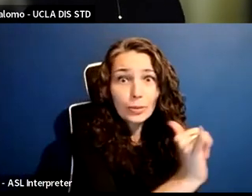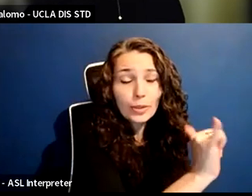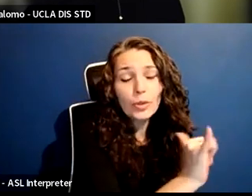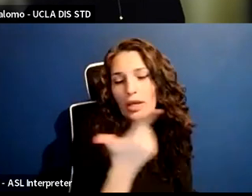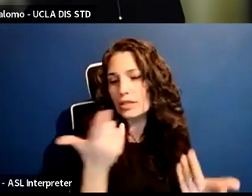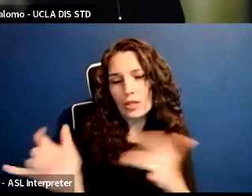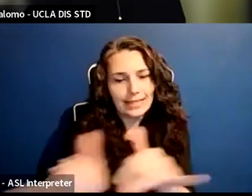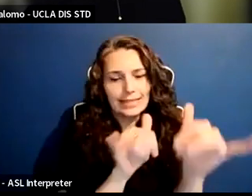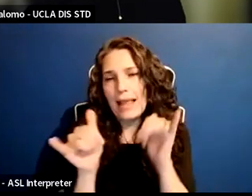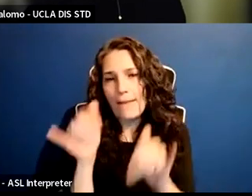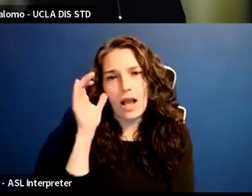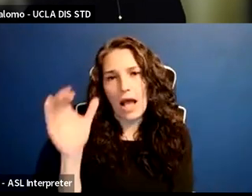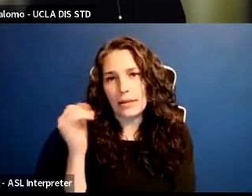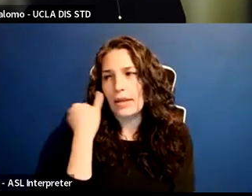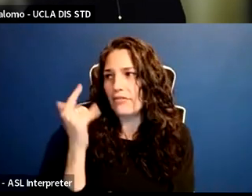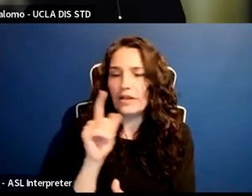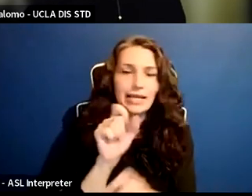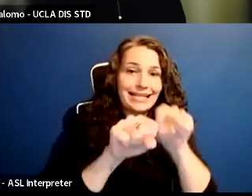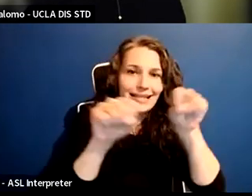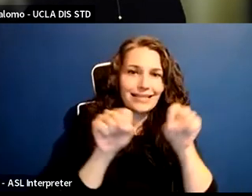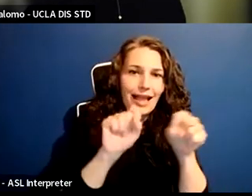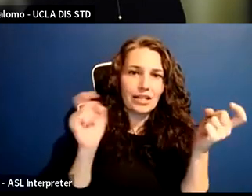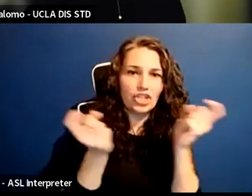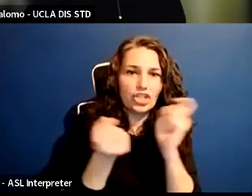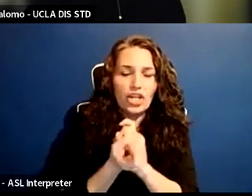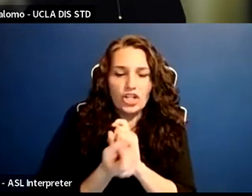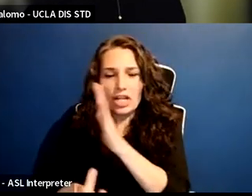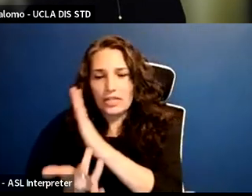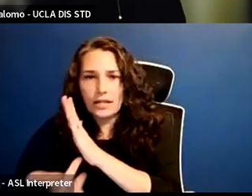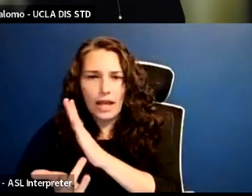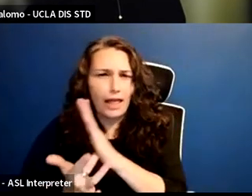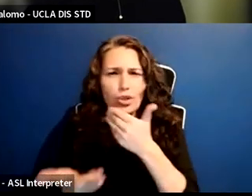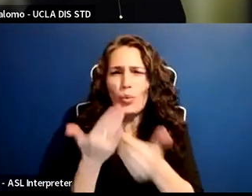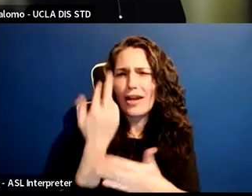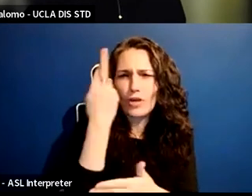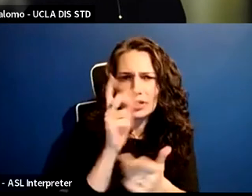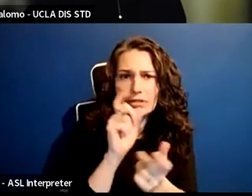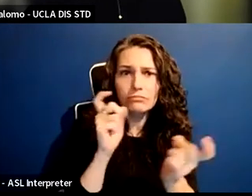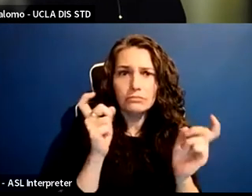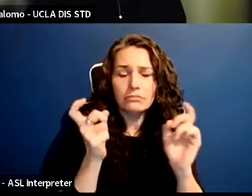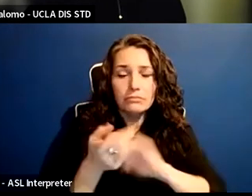for so many reasons, now when someone comes out and takes one of those brave steps, it's a sign.